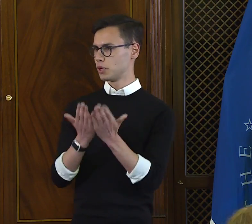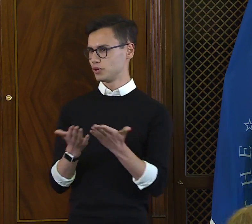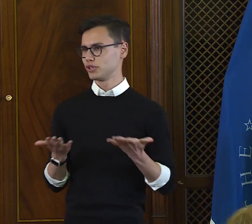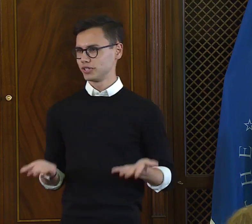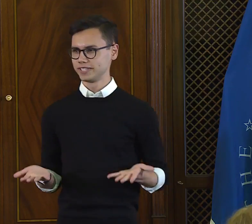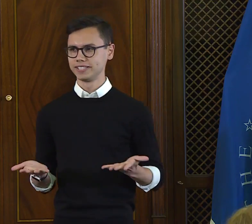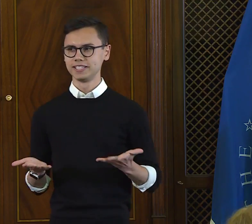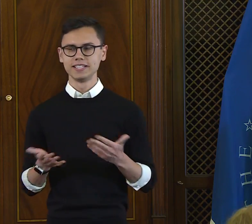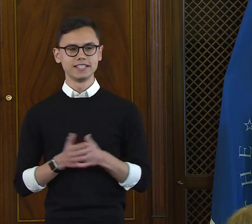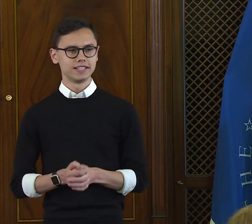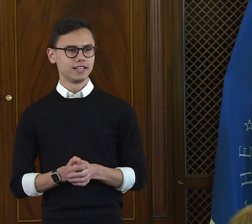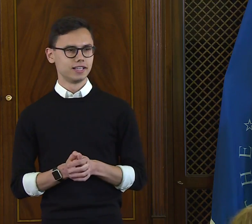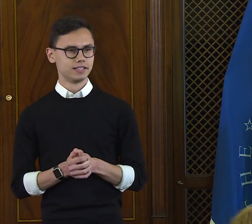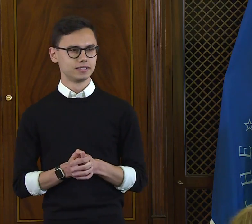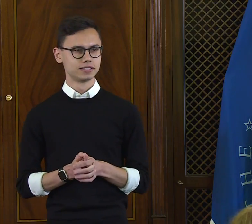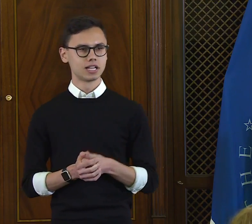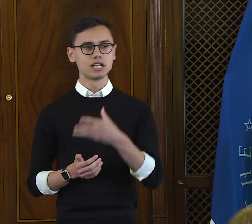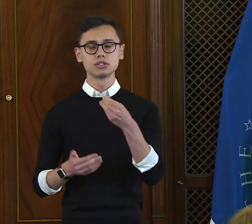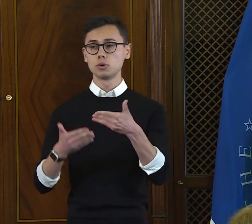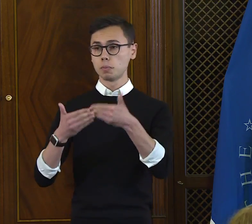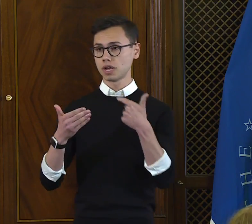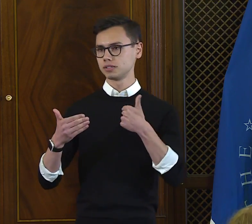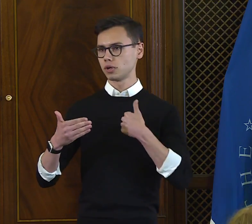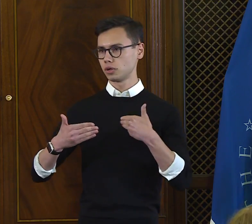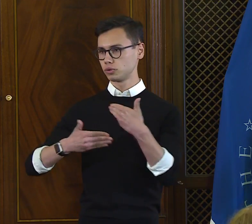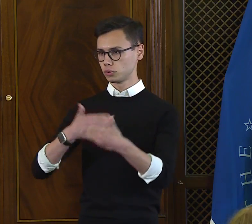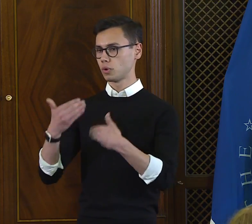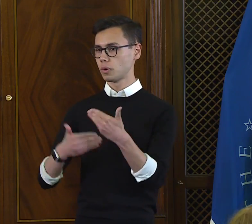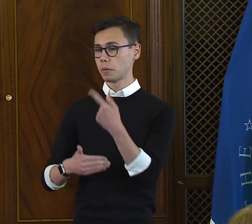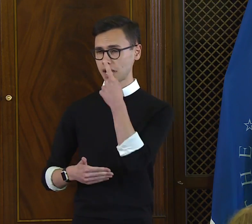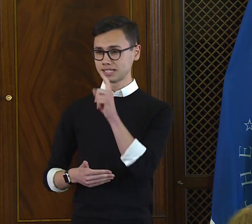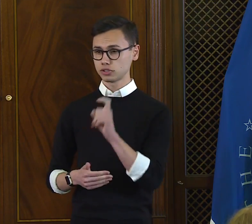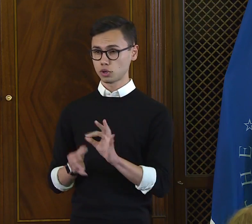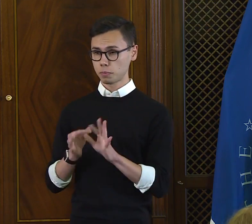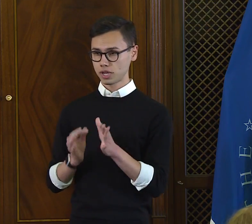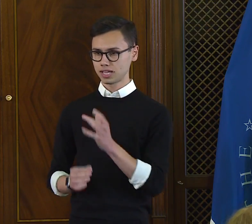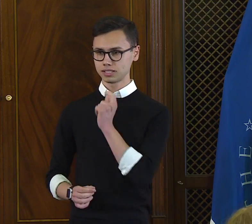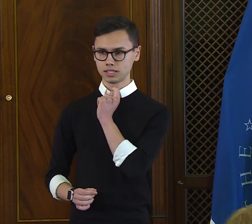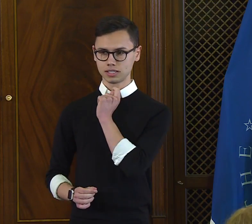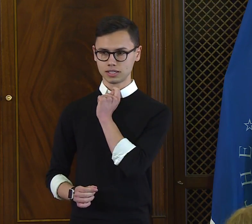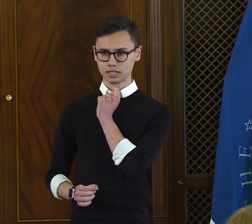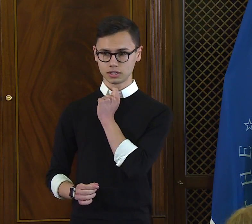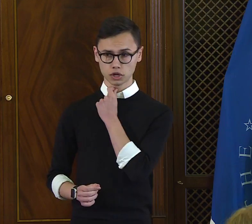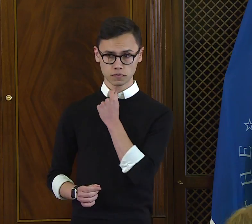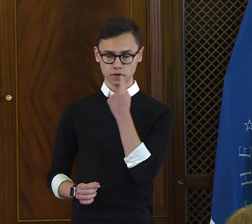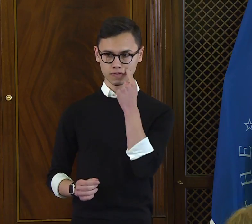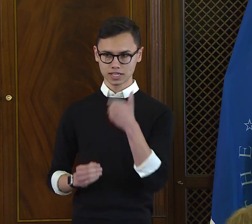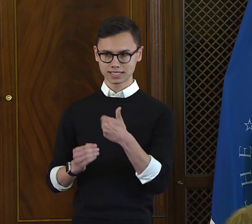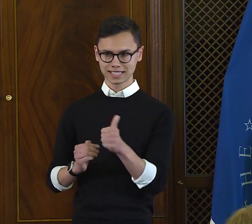and I have a severe love for books. So before I get going, I'm going to ask the interpreter just